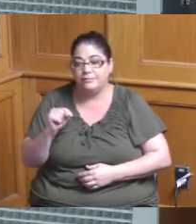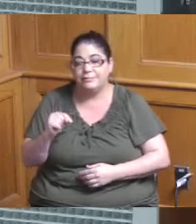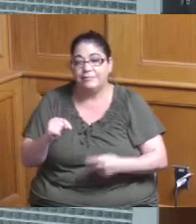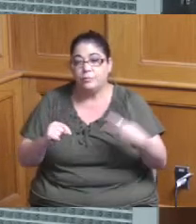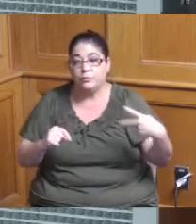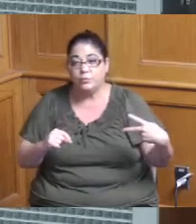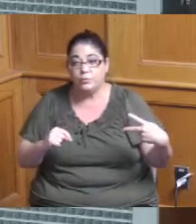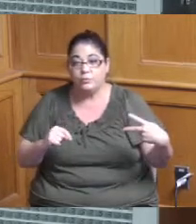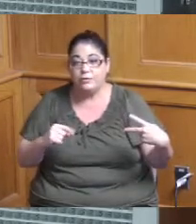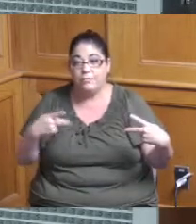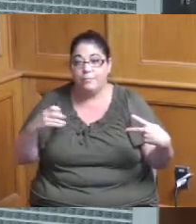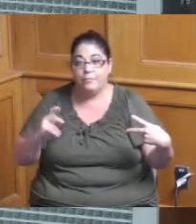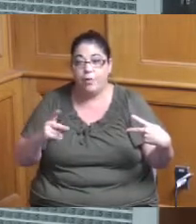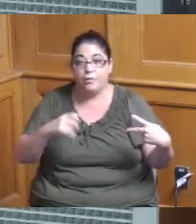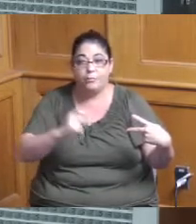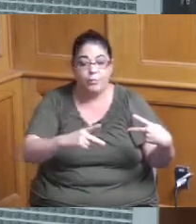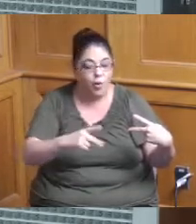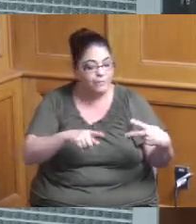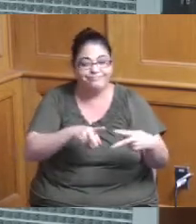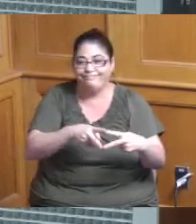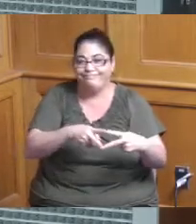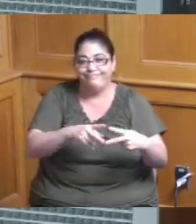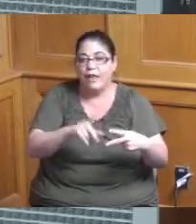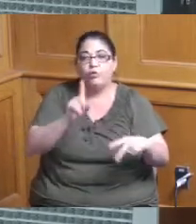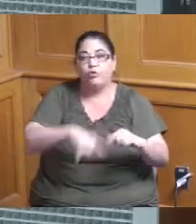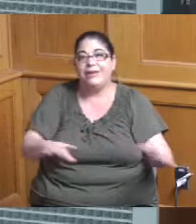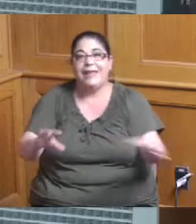and there just wasn't that connection to their business district so that's why we chose not